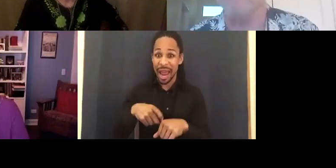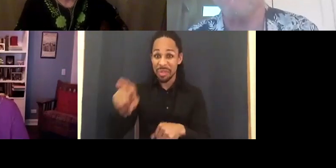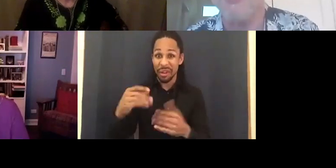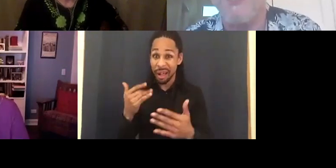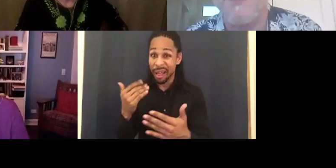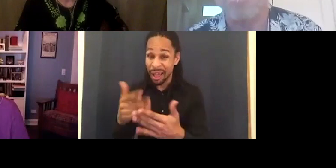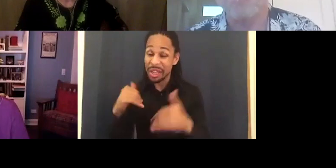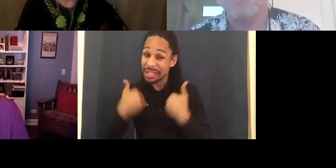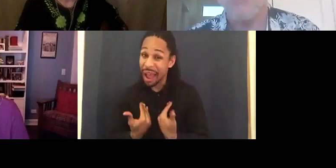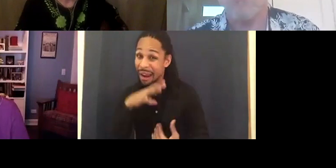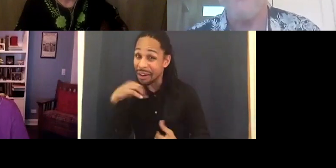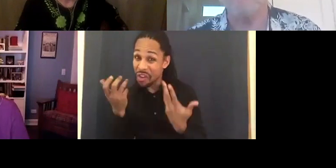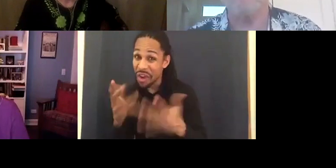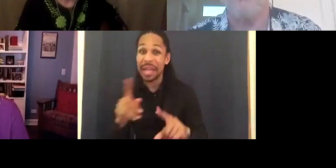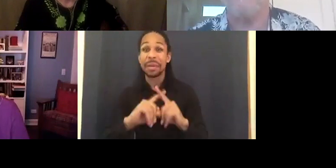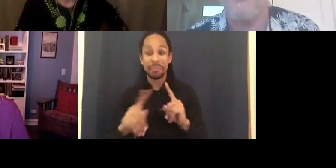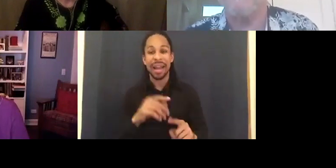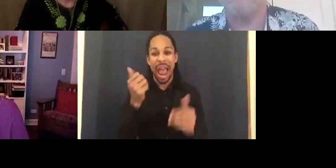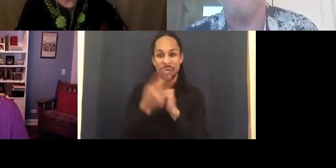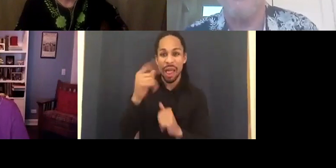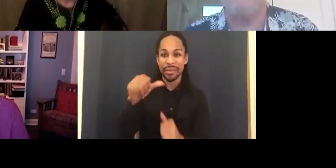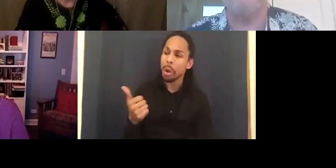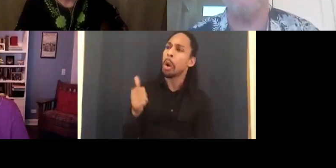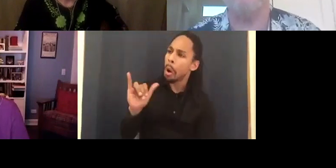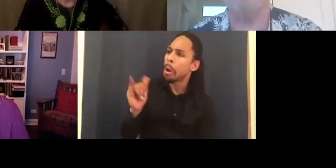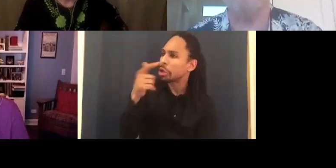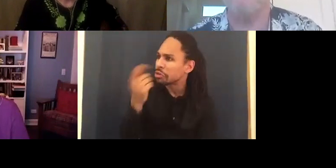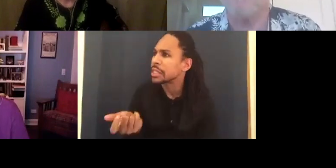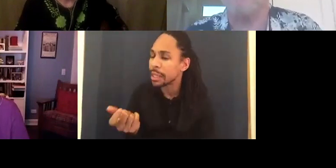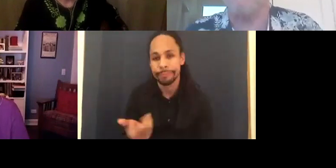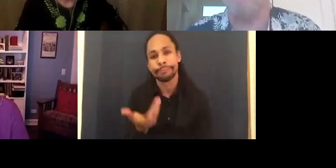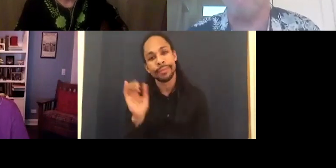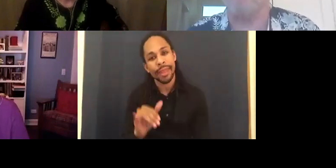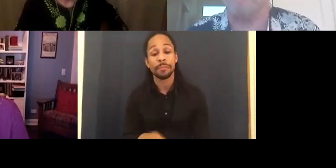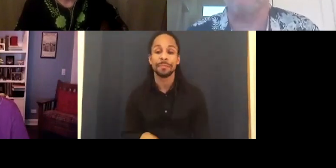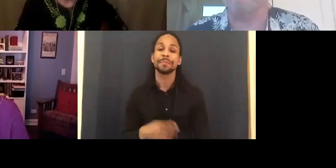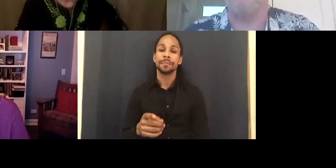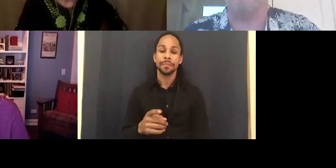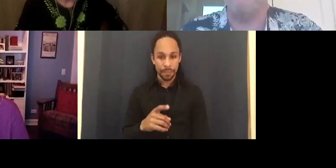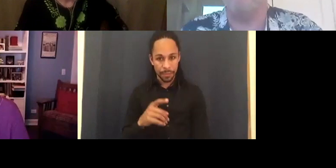The question is why do you guys criticize the inspirational disability films, men of